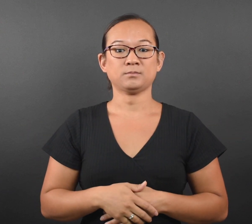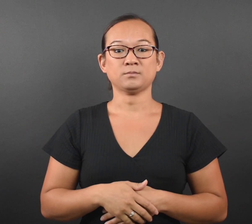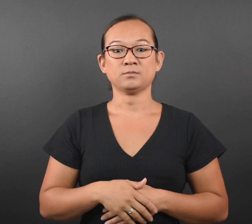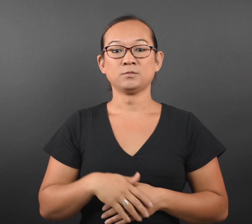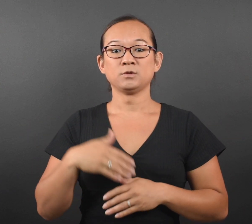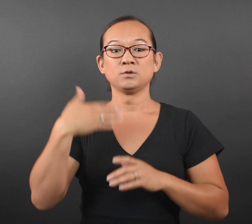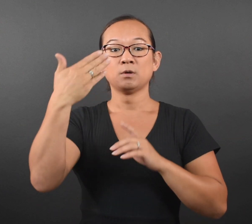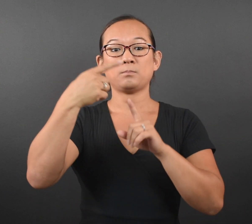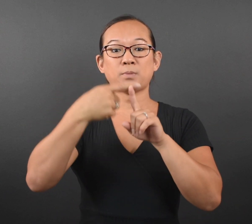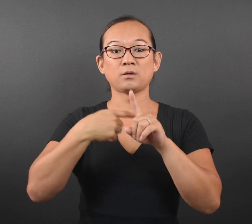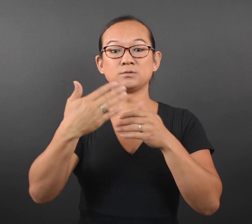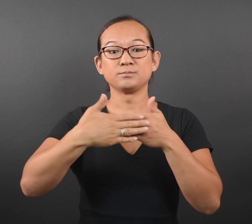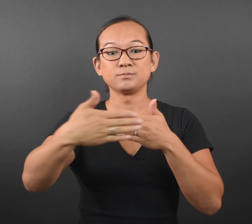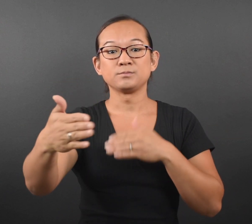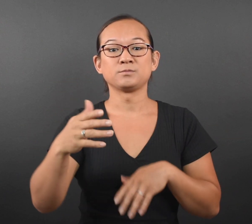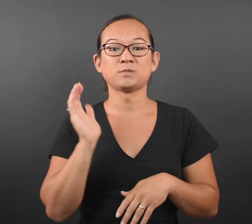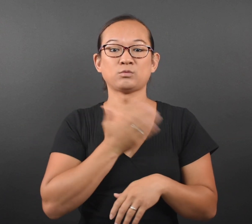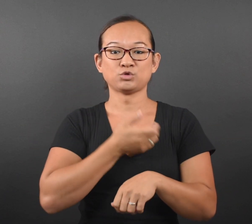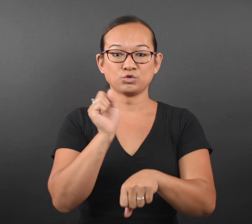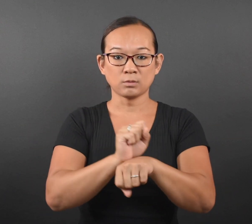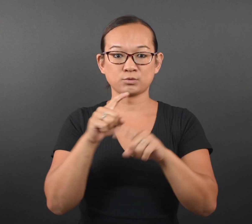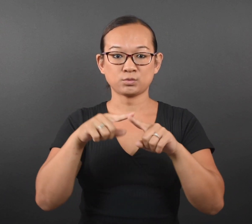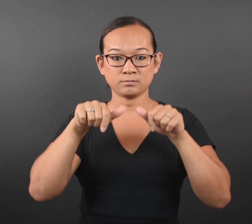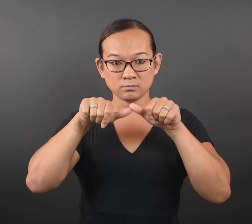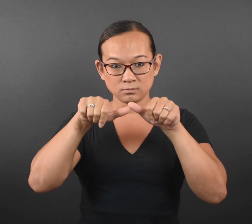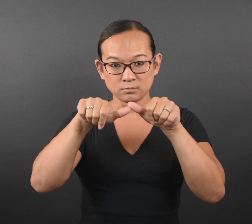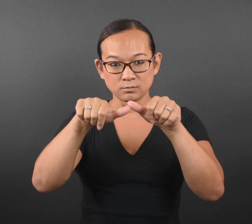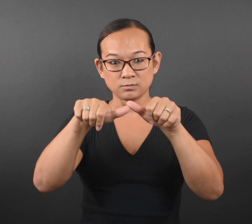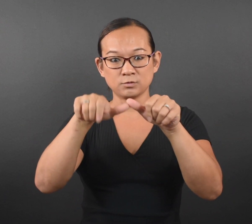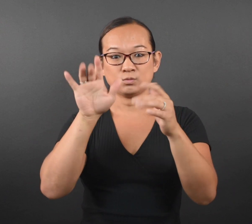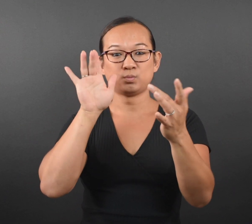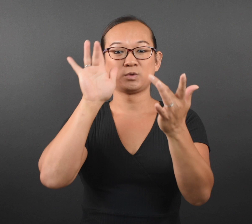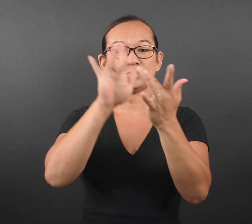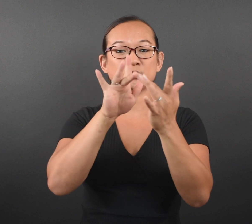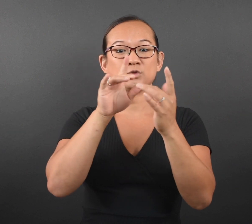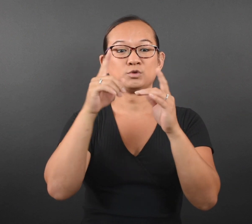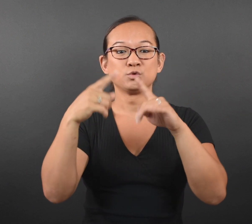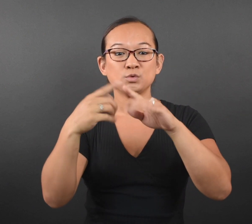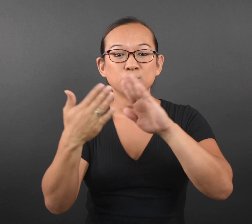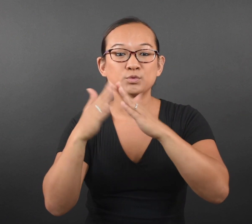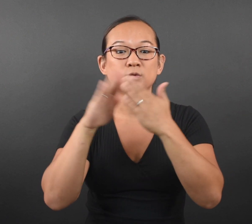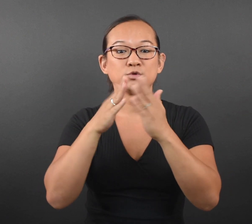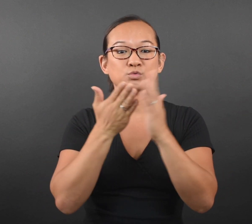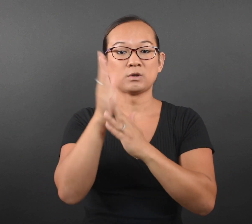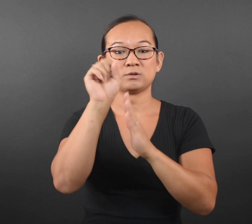months ahead, it is our job to continue reaching out to communities across the state so that all